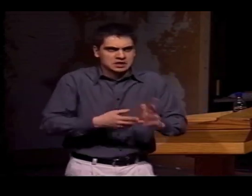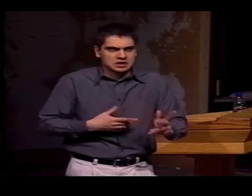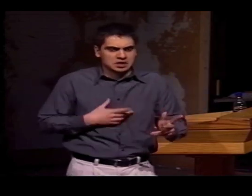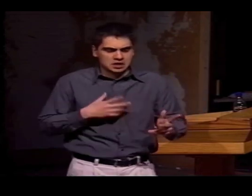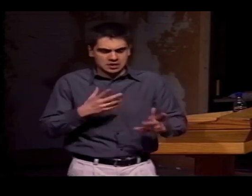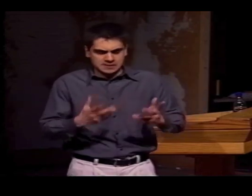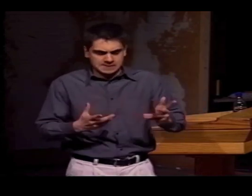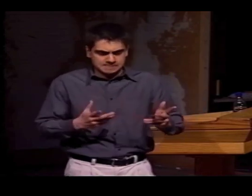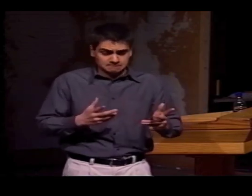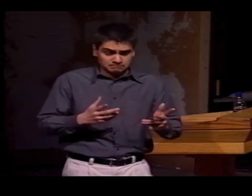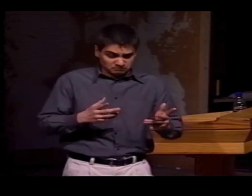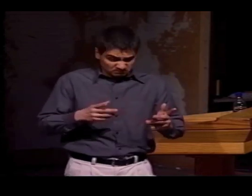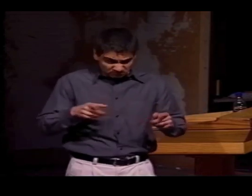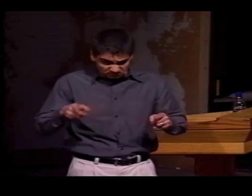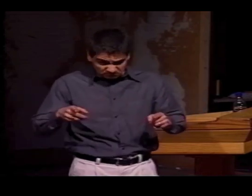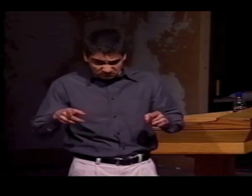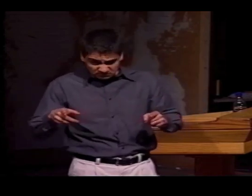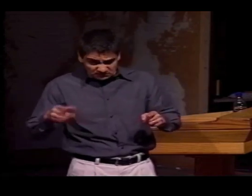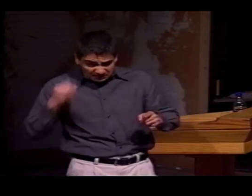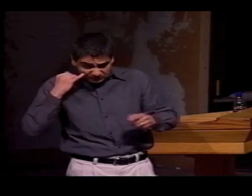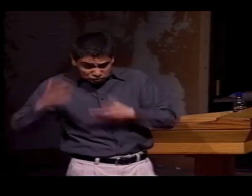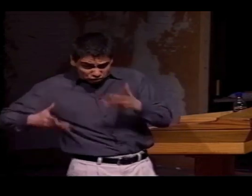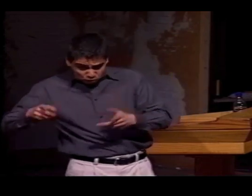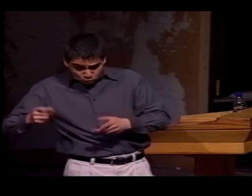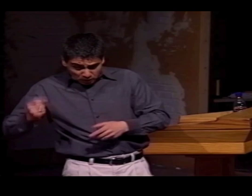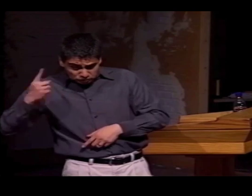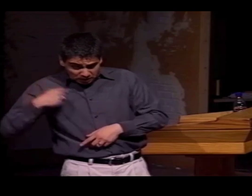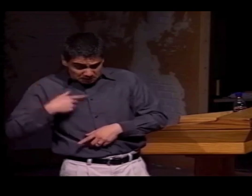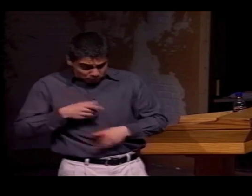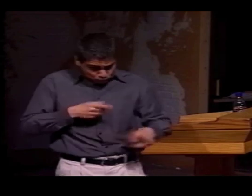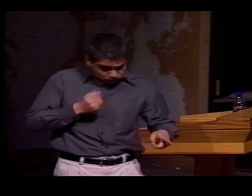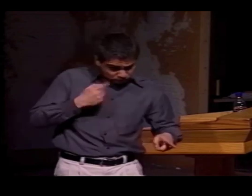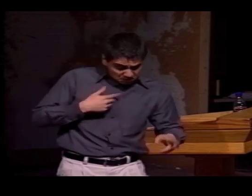THE GESTURE SYSTEM AND ALL THAT THAT ENTAILS WOULD REQUIRE